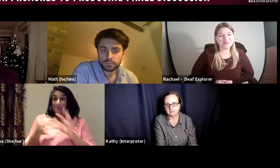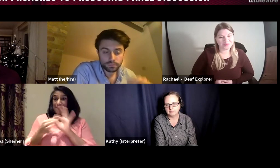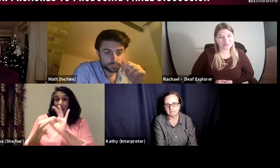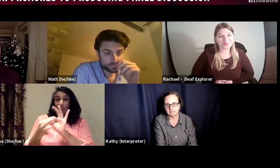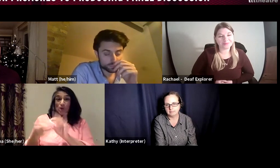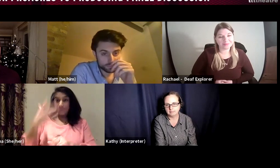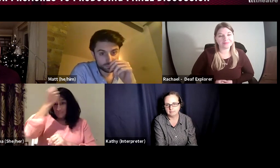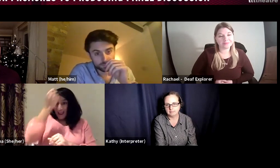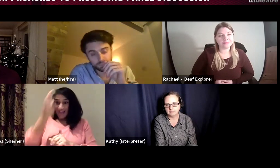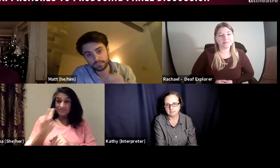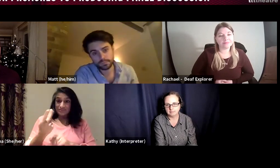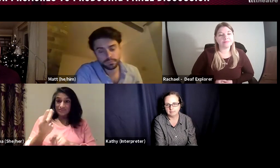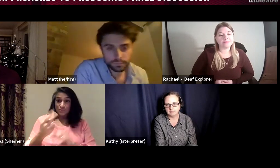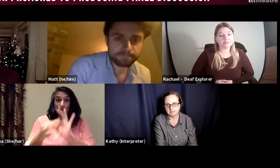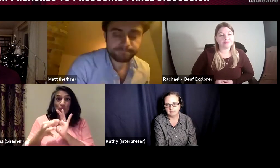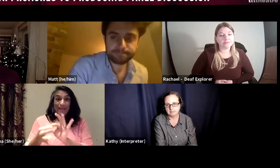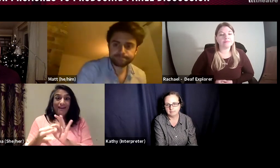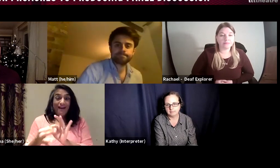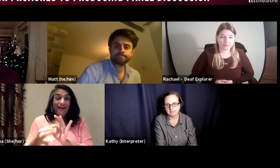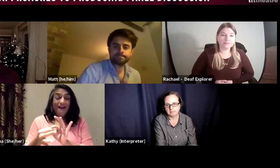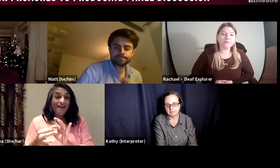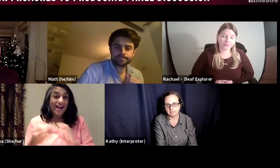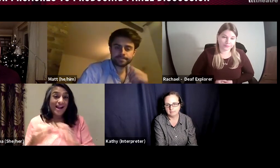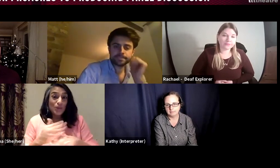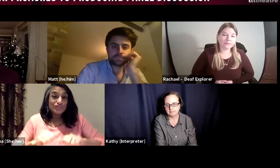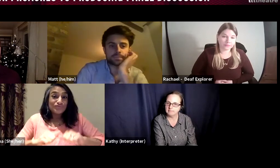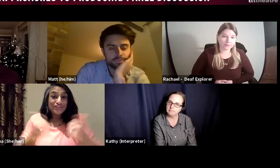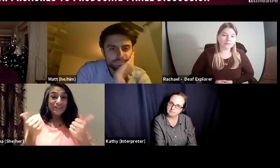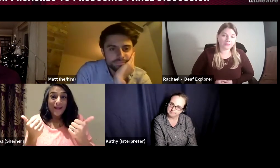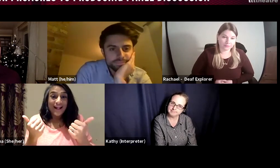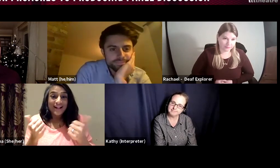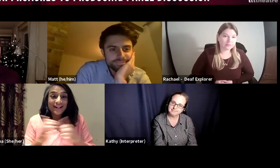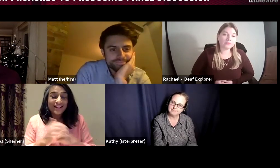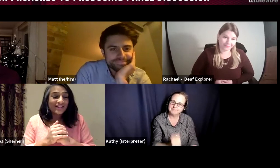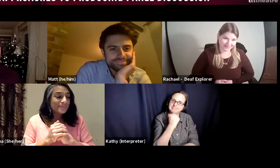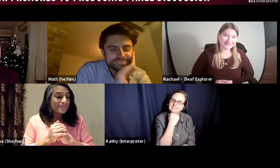of people struggle with, but working with Matt on that project, it worked really well.